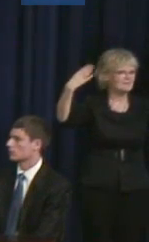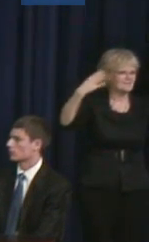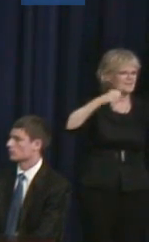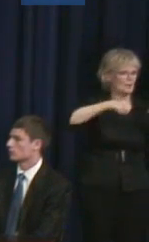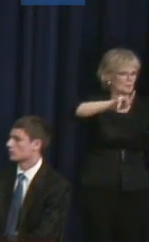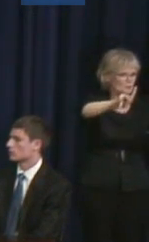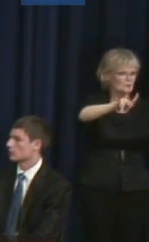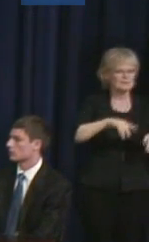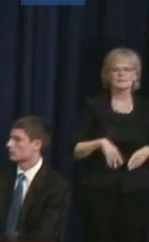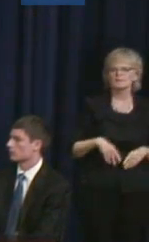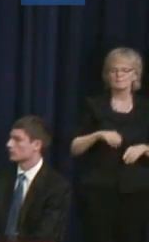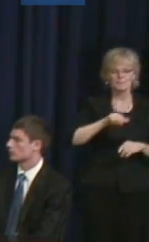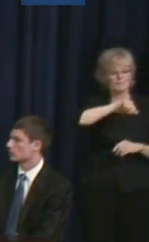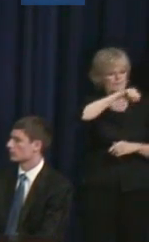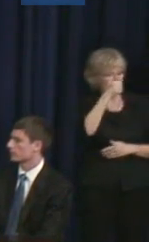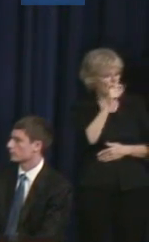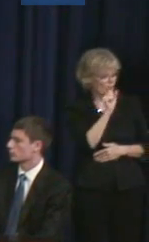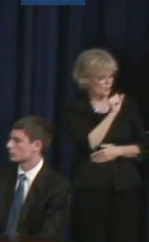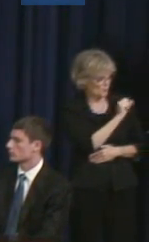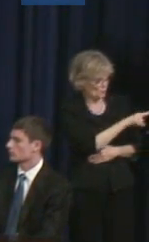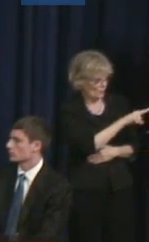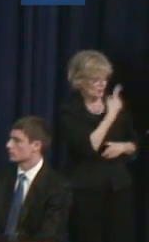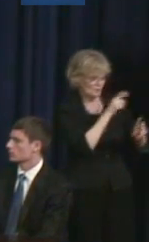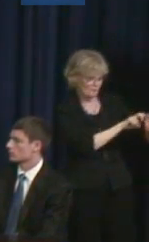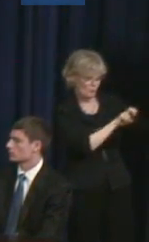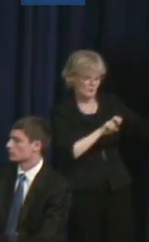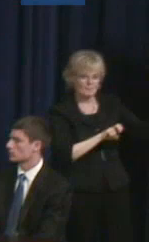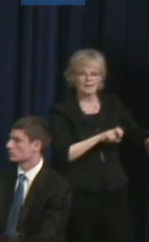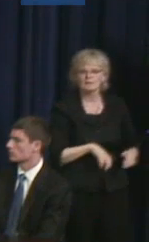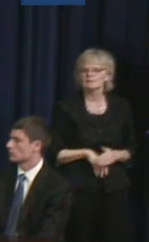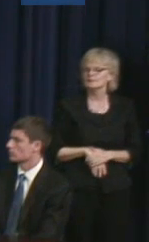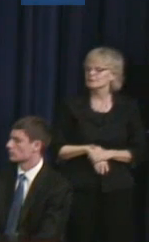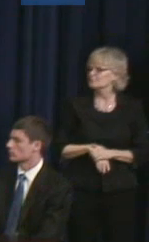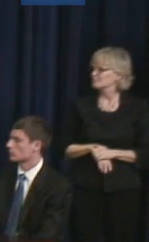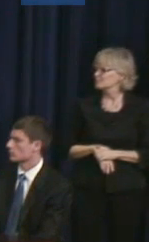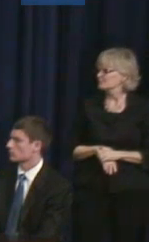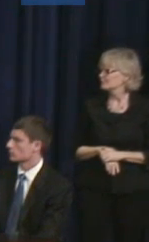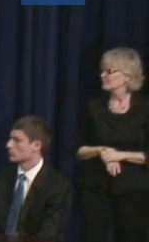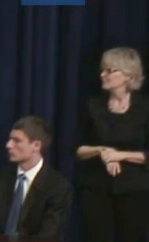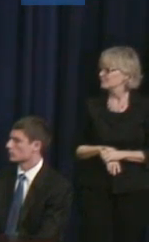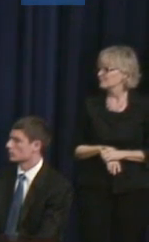The next question I would like to pose is give us an